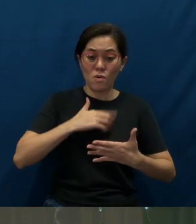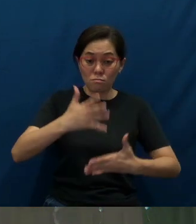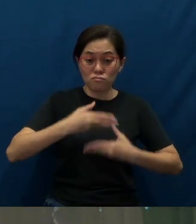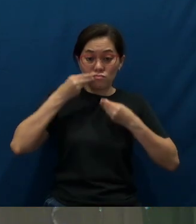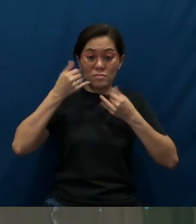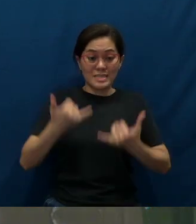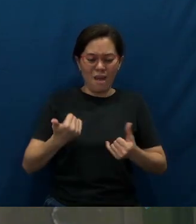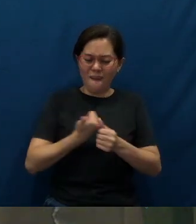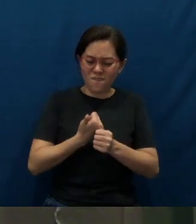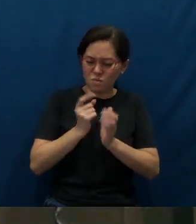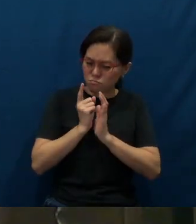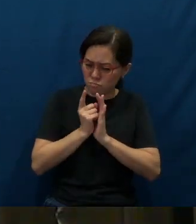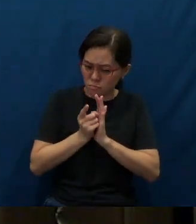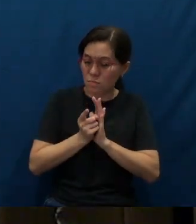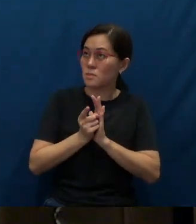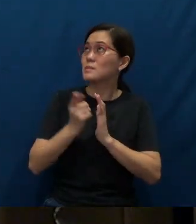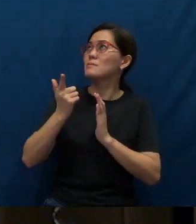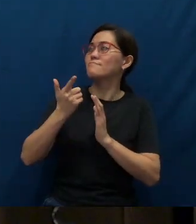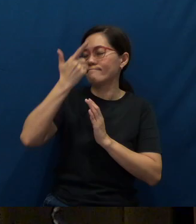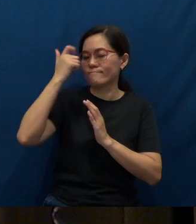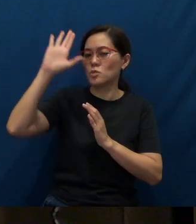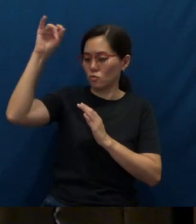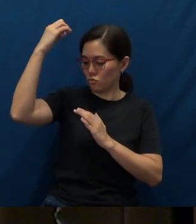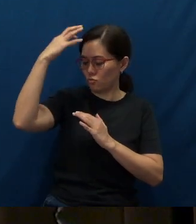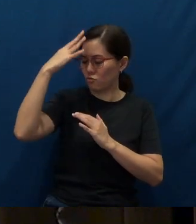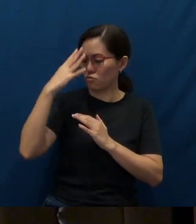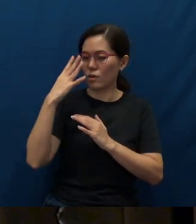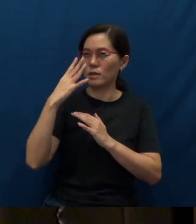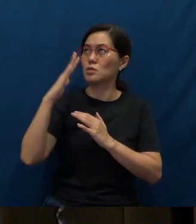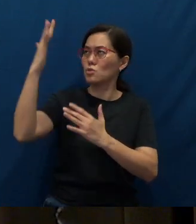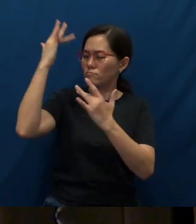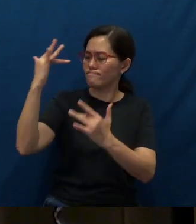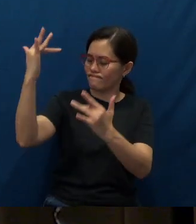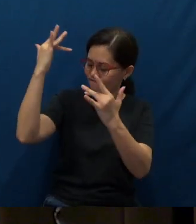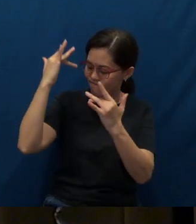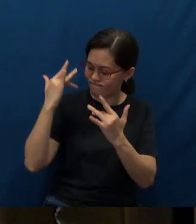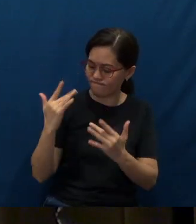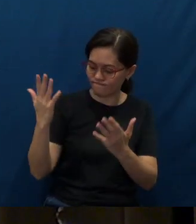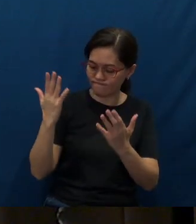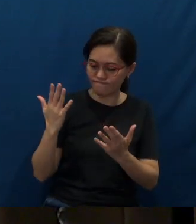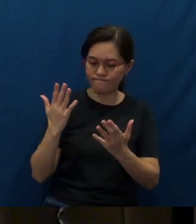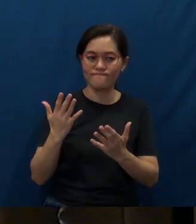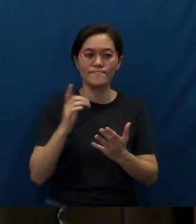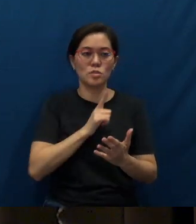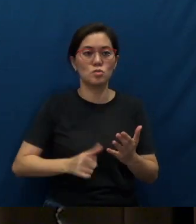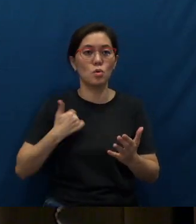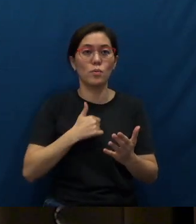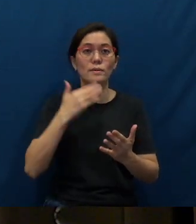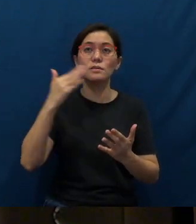every moment comes by Your grace, comes by Your mercy. And Lord, we thank You that You have allowed us